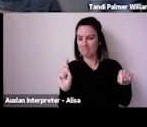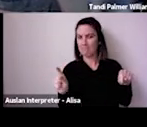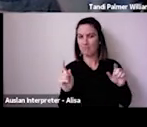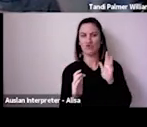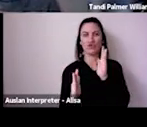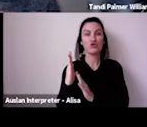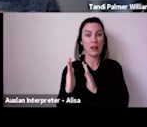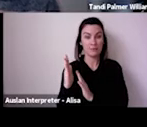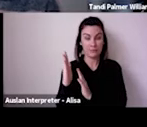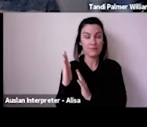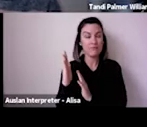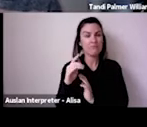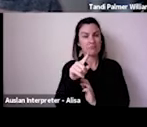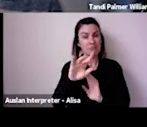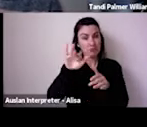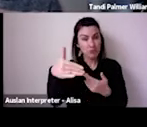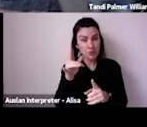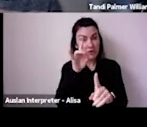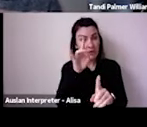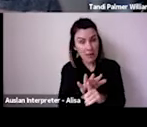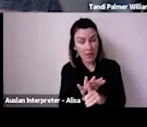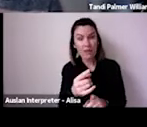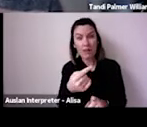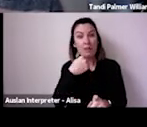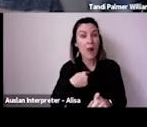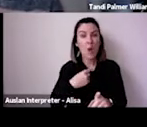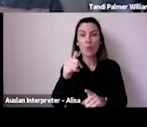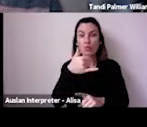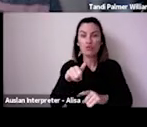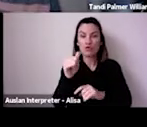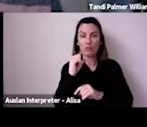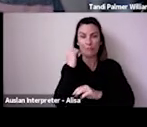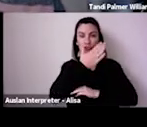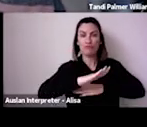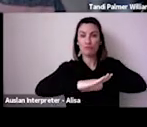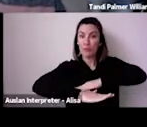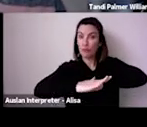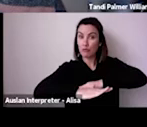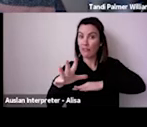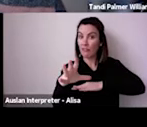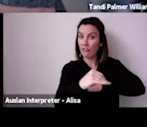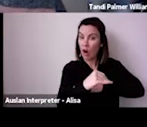I think most of us know the drill by now, but for any newcomers, you just need to click on the Q&A button and type in your question.